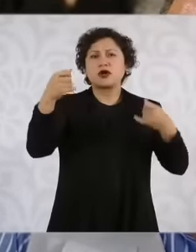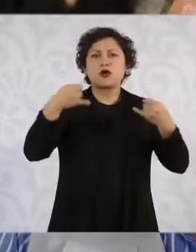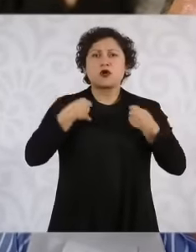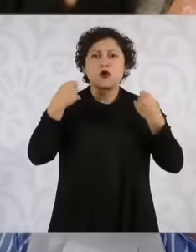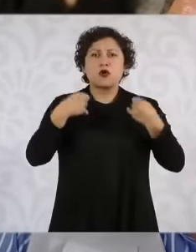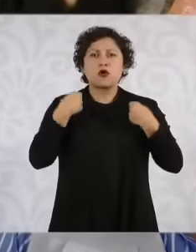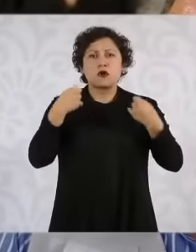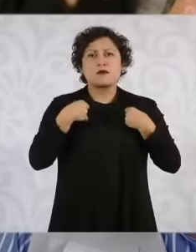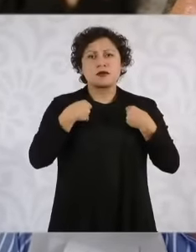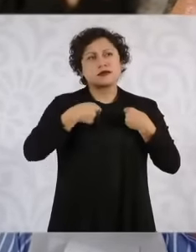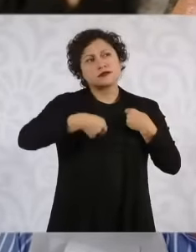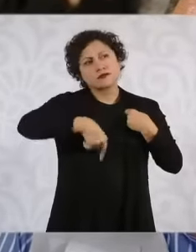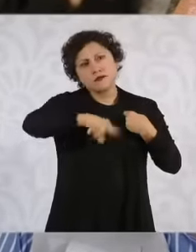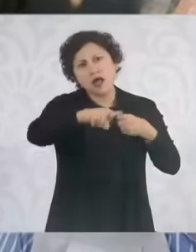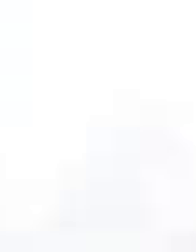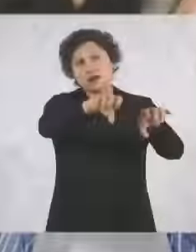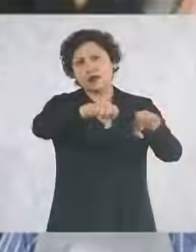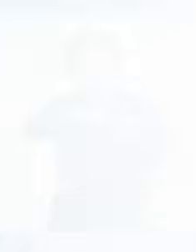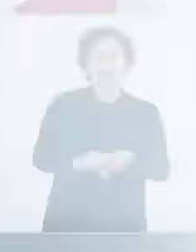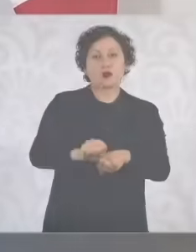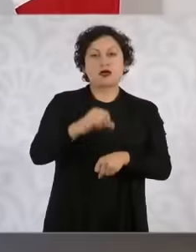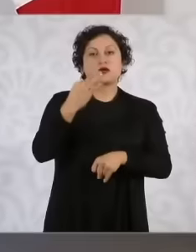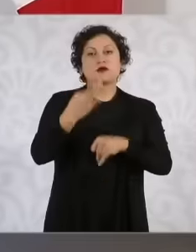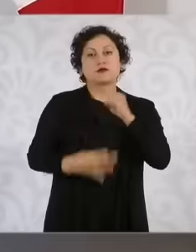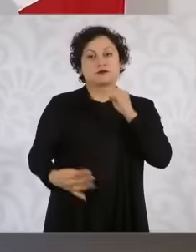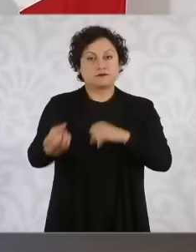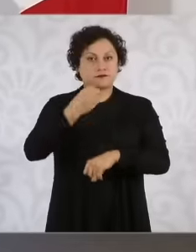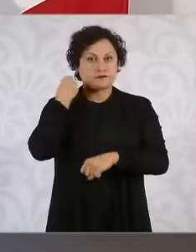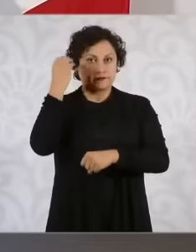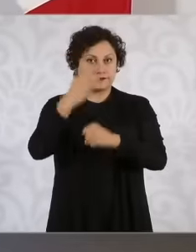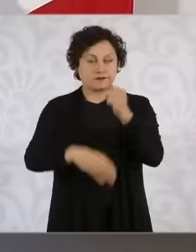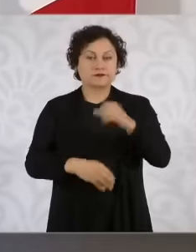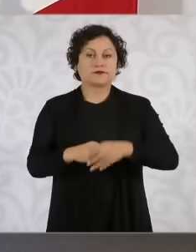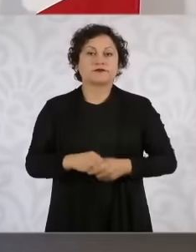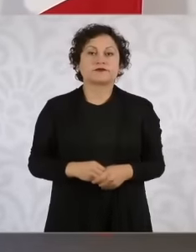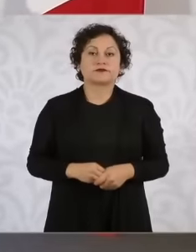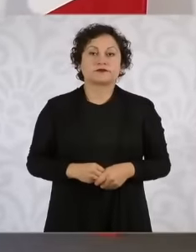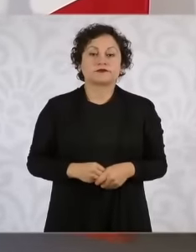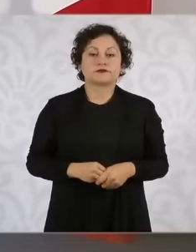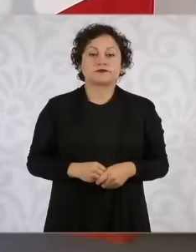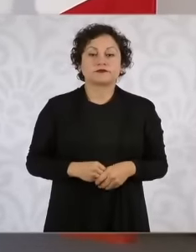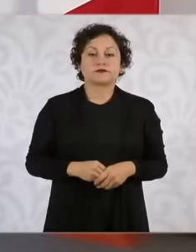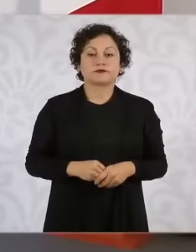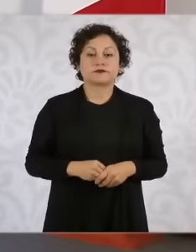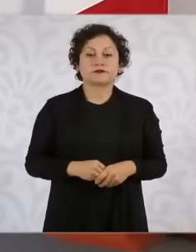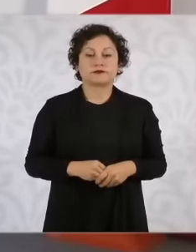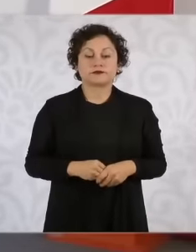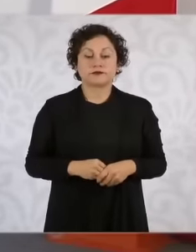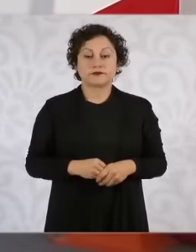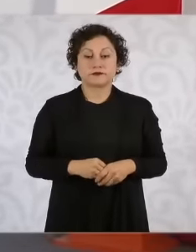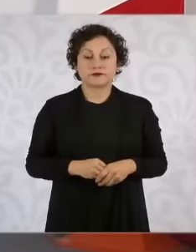Obrador but now let's see how President Claudia reacts with her questions that she asked.